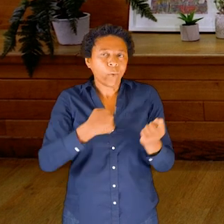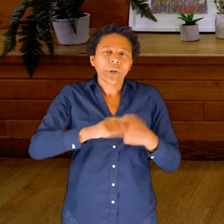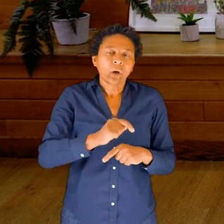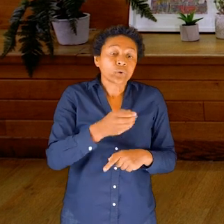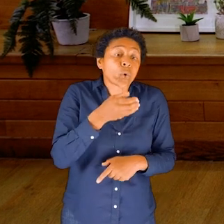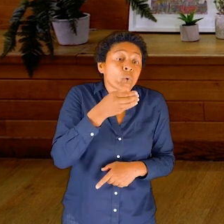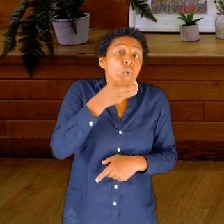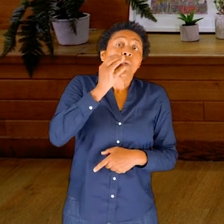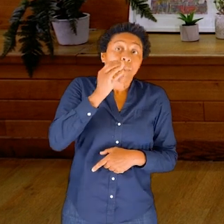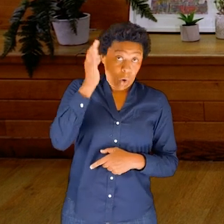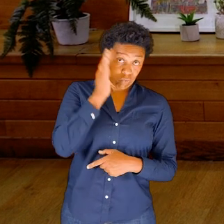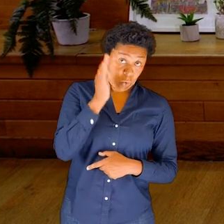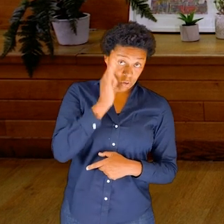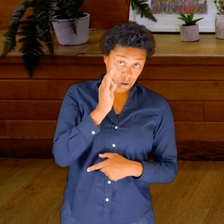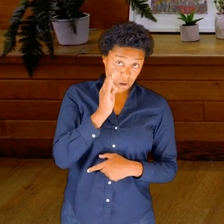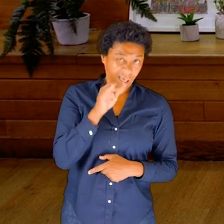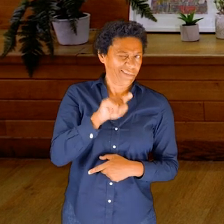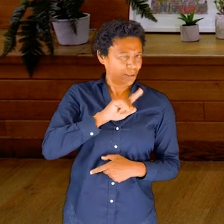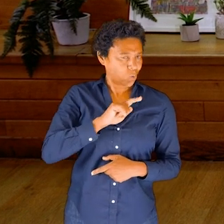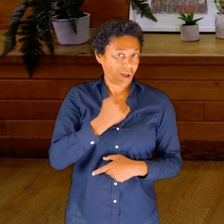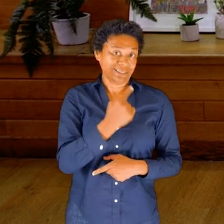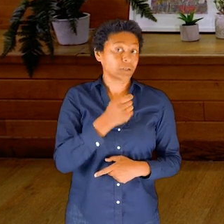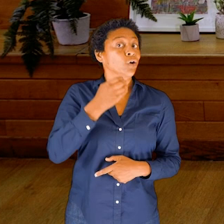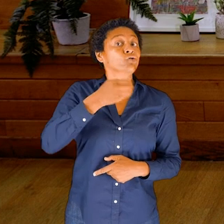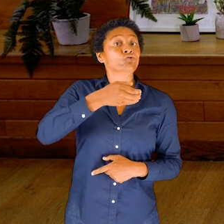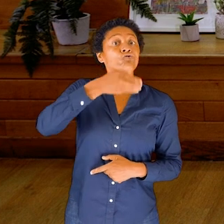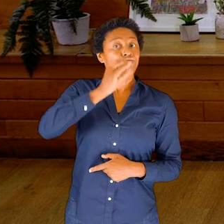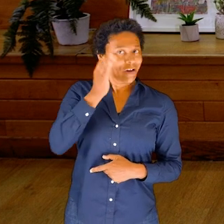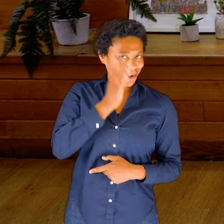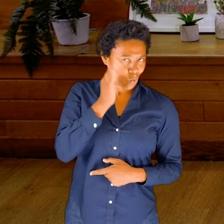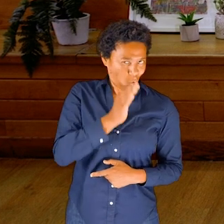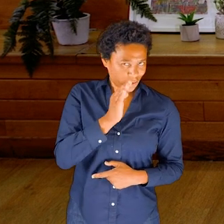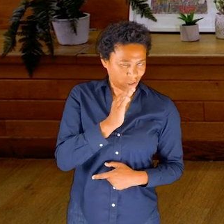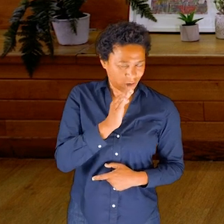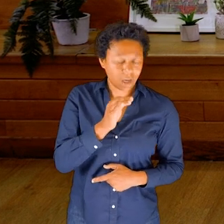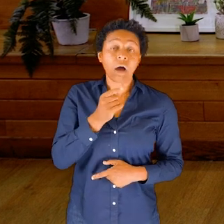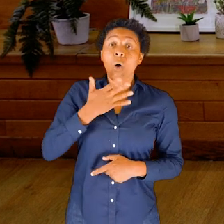We’ll do that together, although I will ask you to hold the water in your mouth.